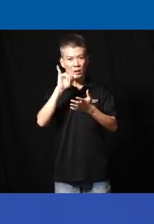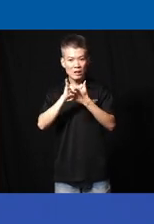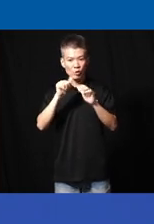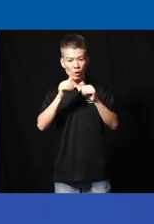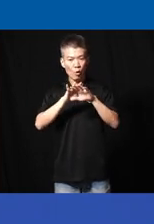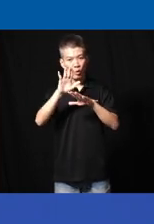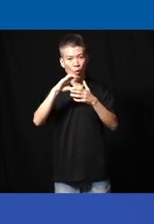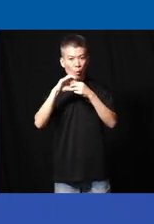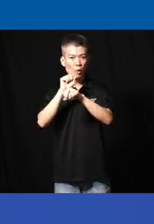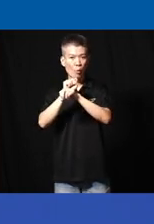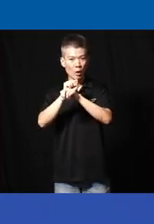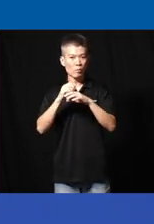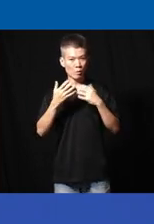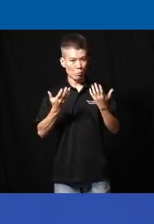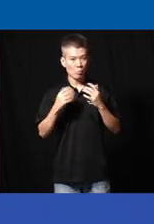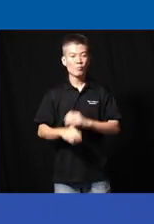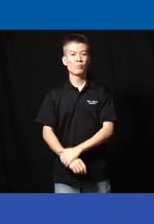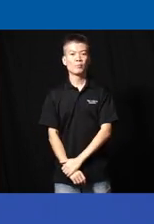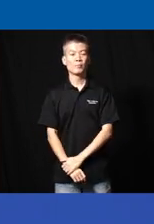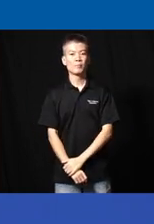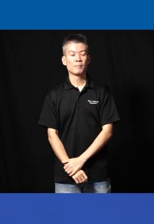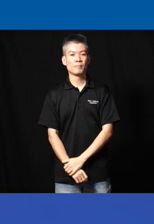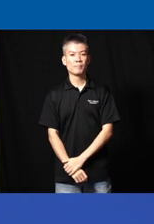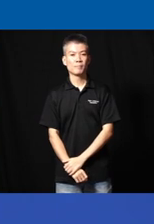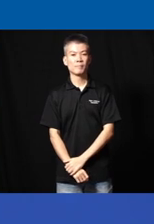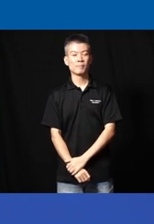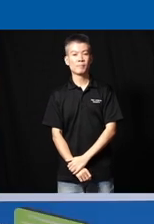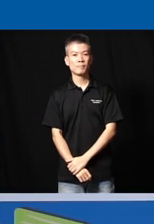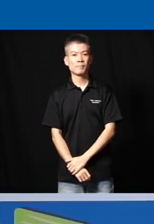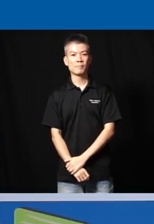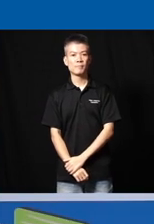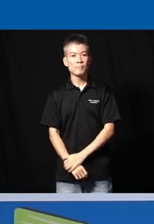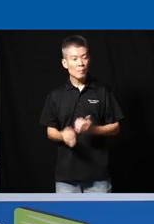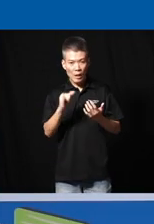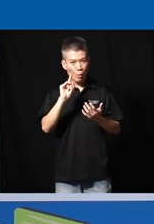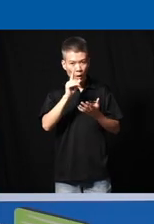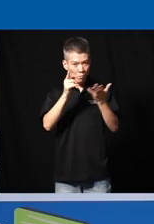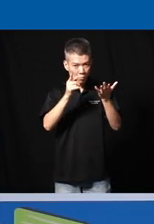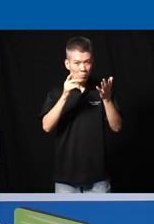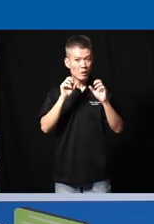work anyone of you you can you